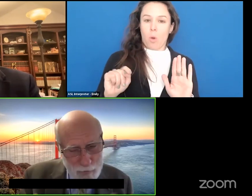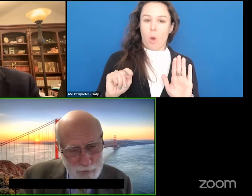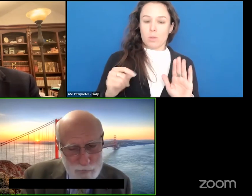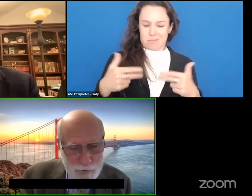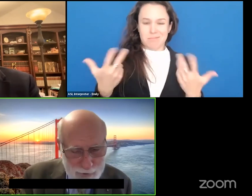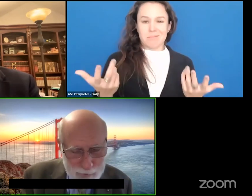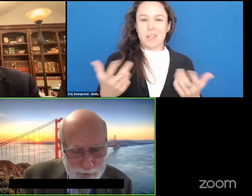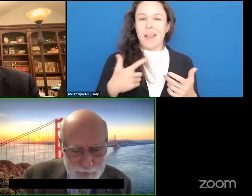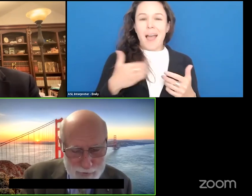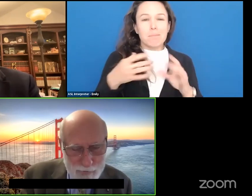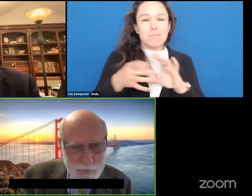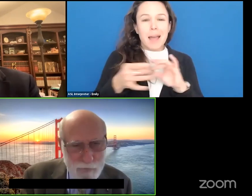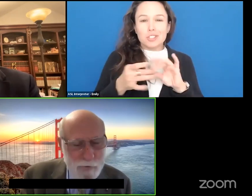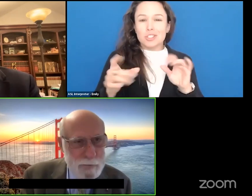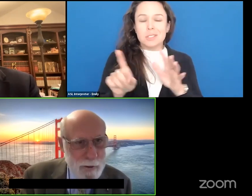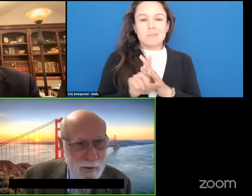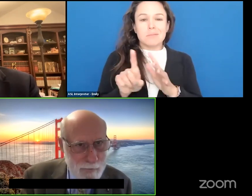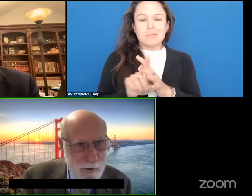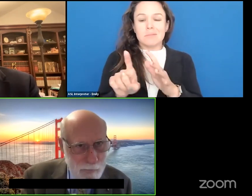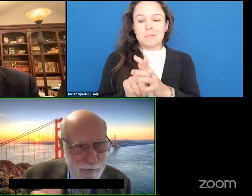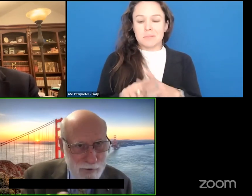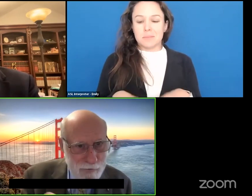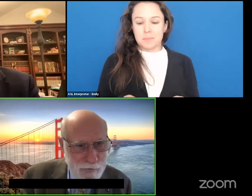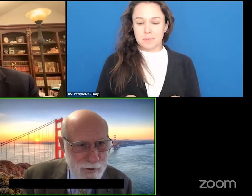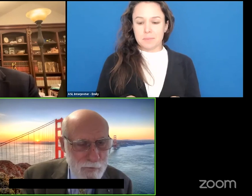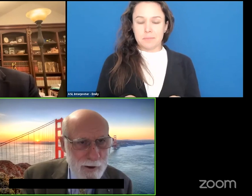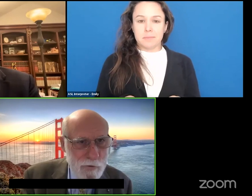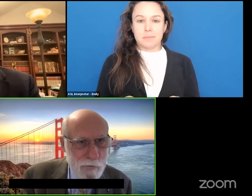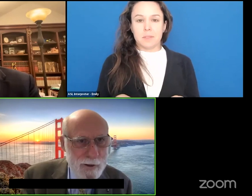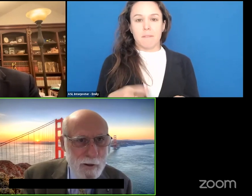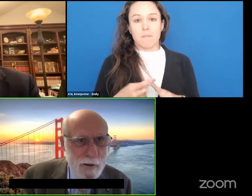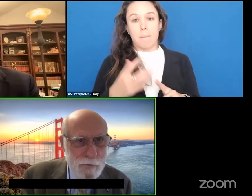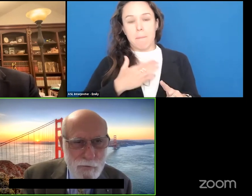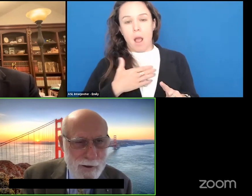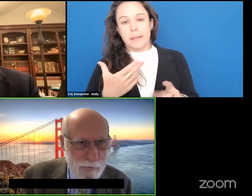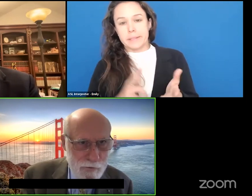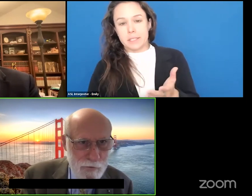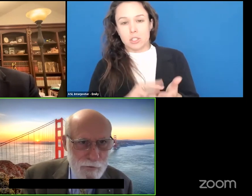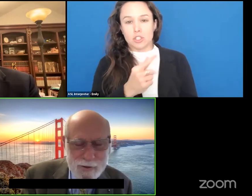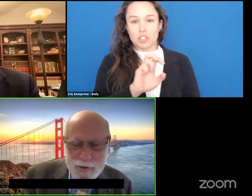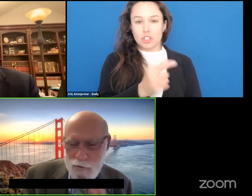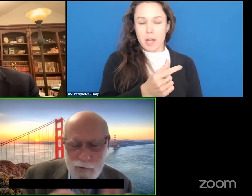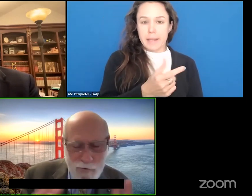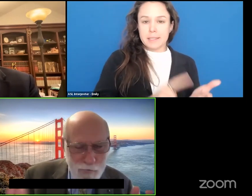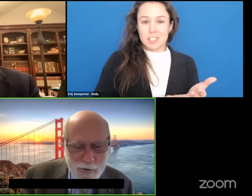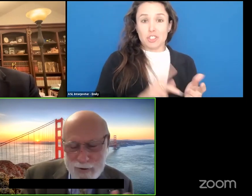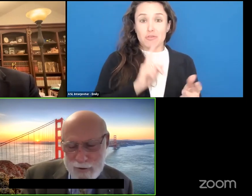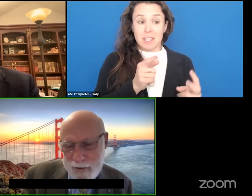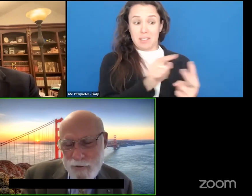messages that came out over my signature and Gregg's, really it's Gregg and Crystal that did all the work.